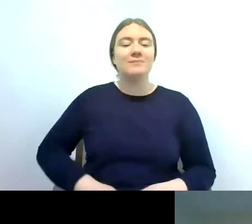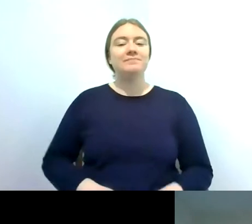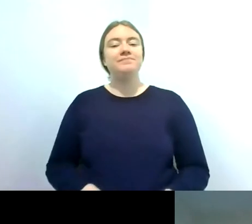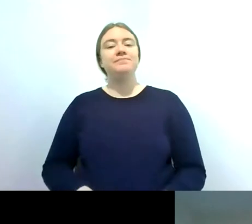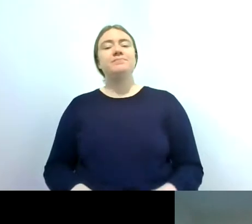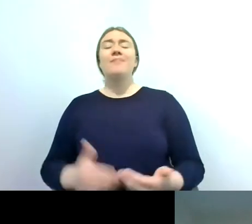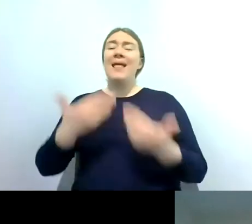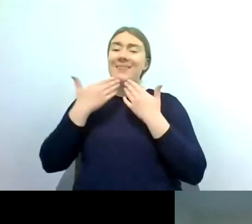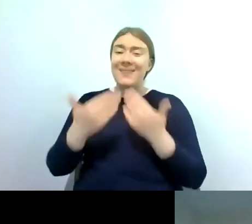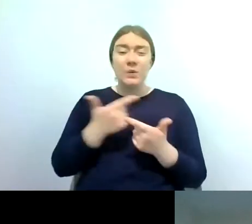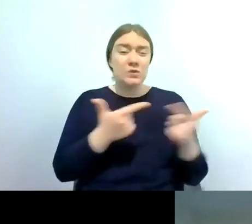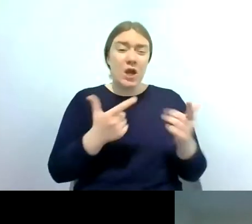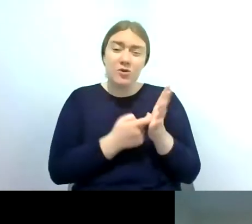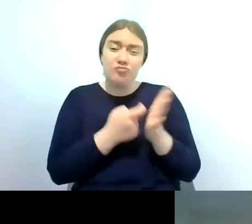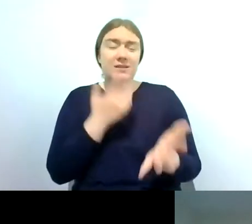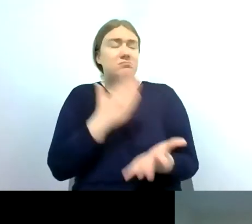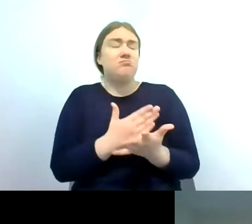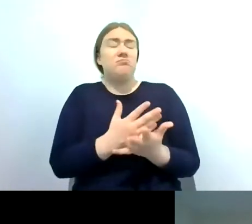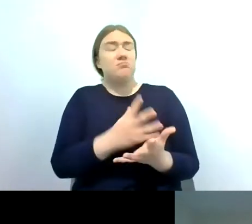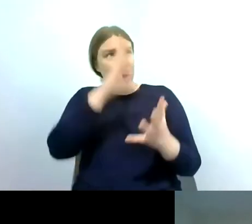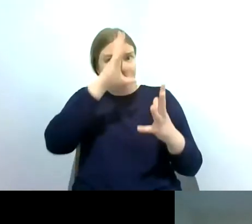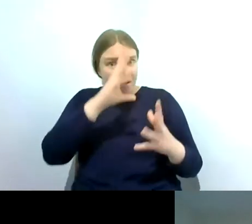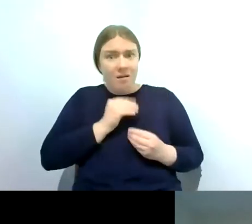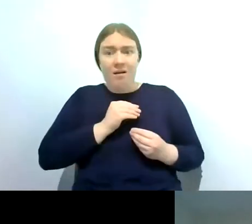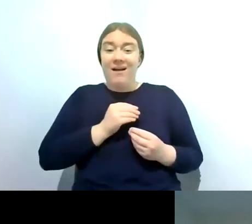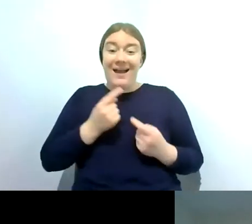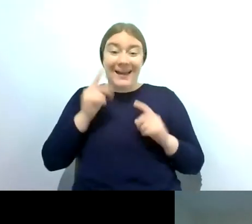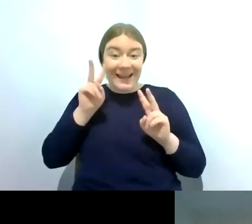so much rachel it's been a really informative talk and i can see a few comments coming in as well